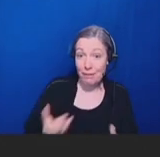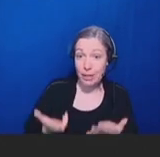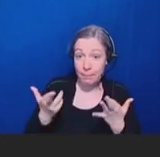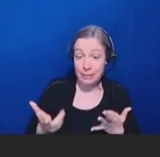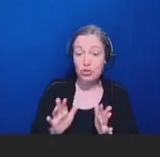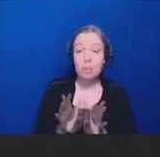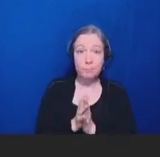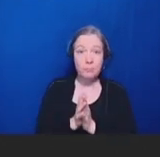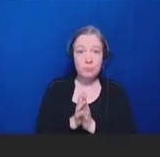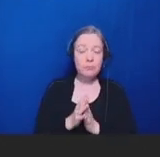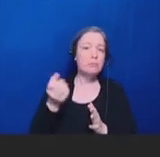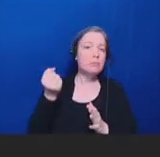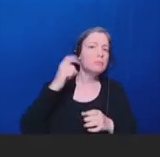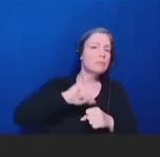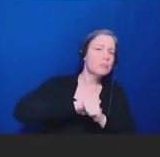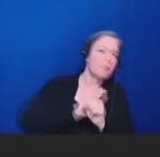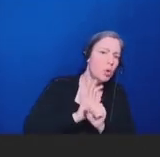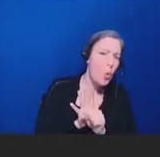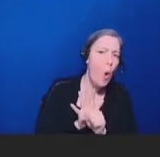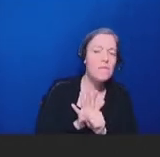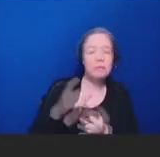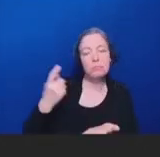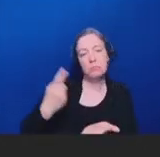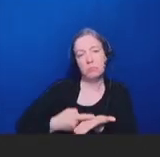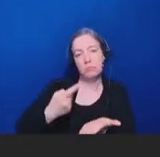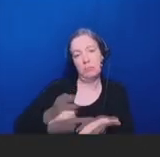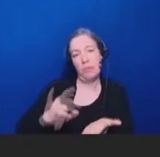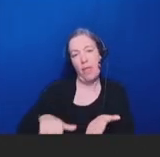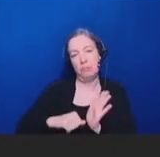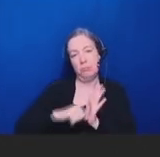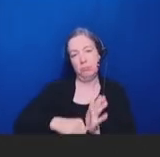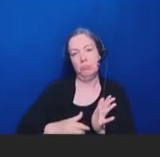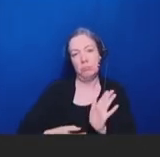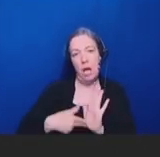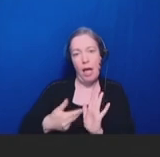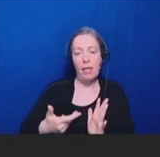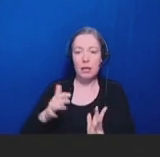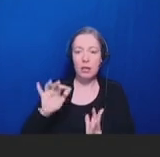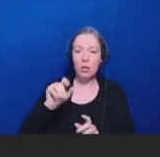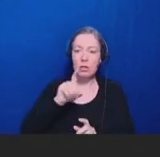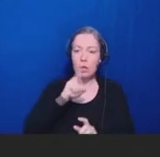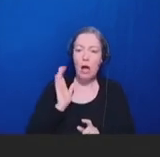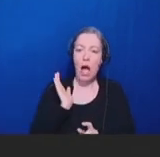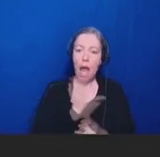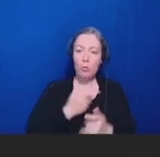As the COVID pandemic is highlighted, I think the success of our vaccine promotion efforts